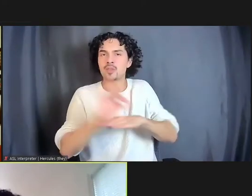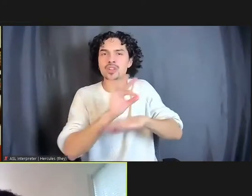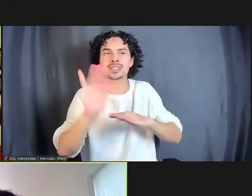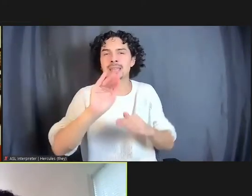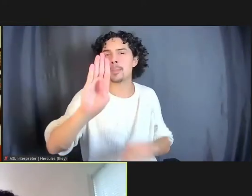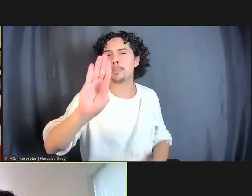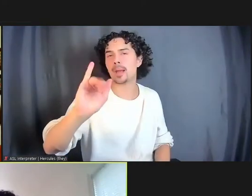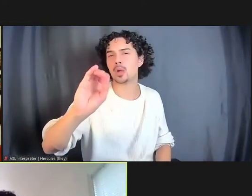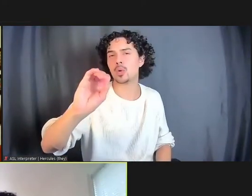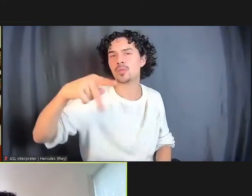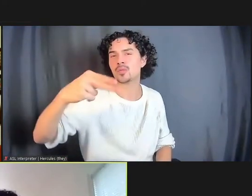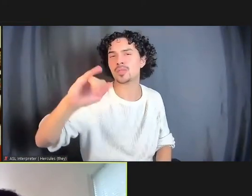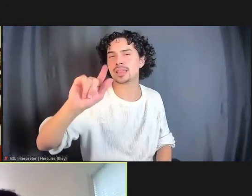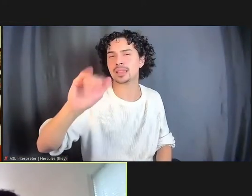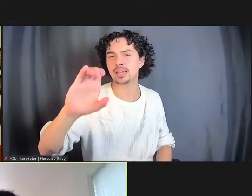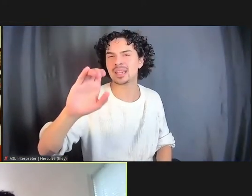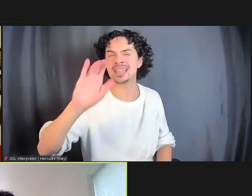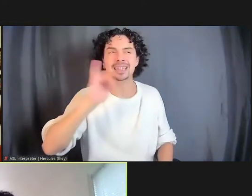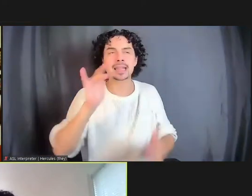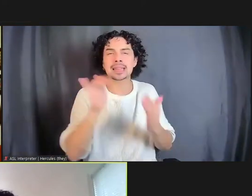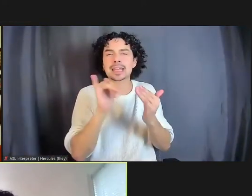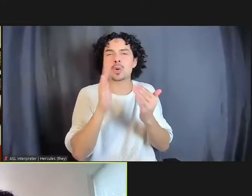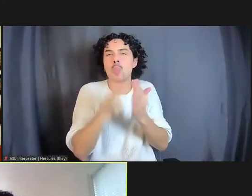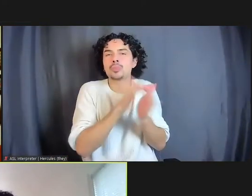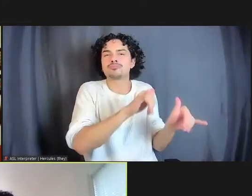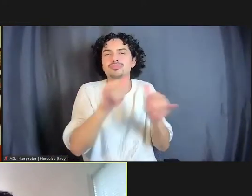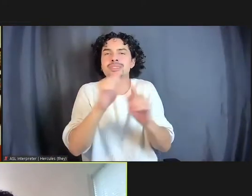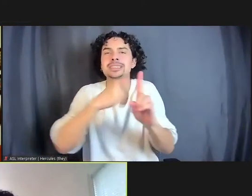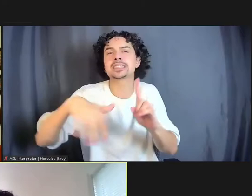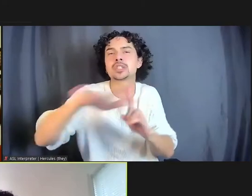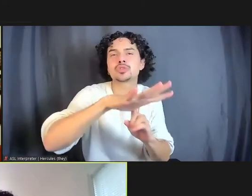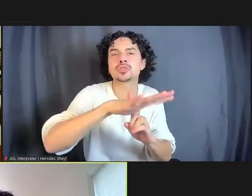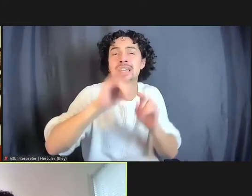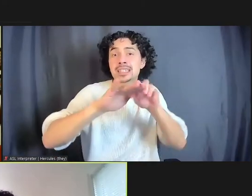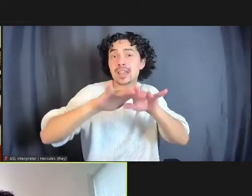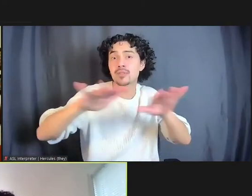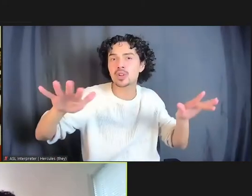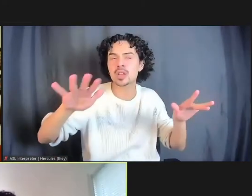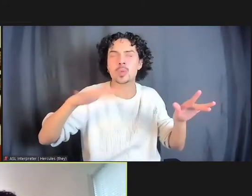nature works, right? Biodiversity we know is powerful, right? That brings life.